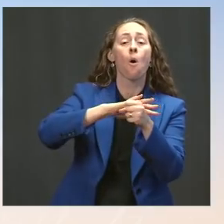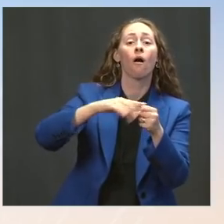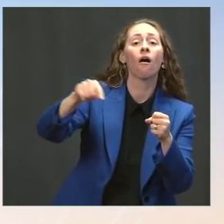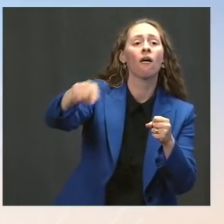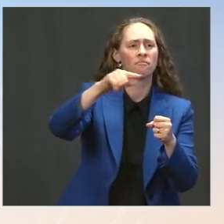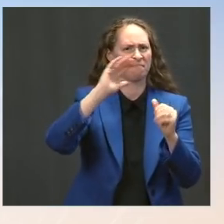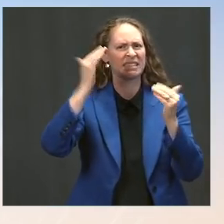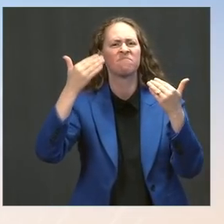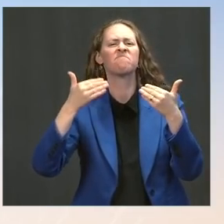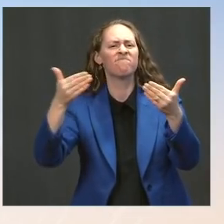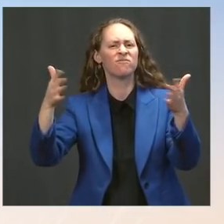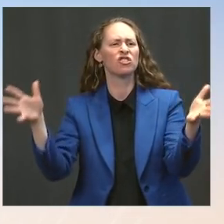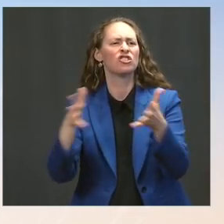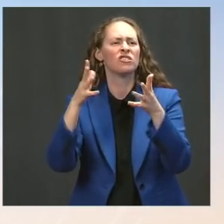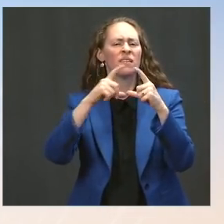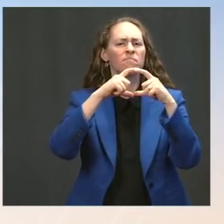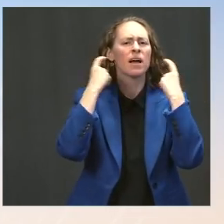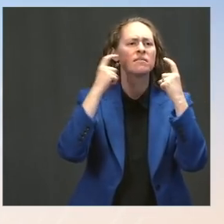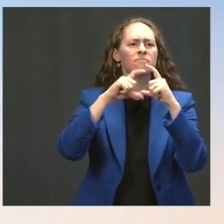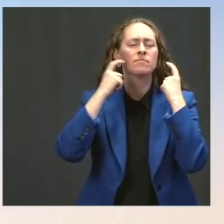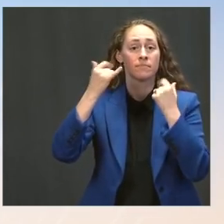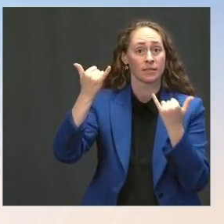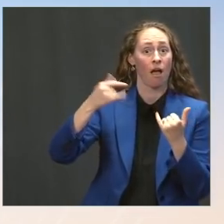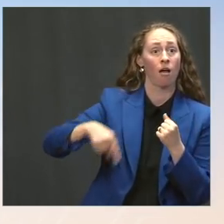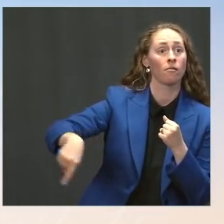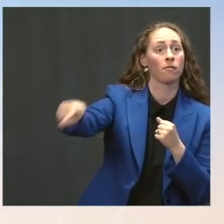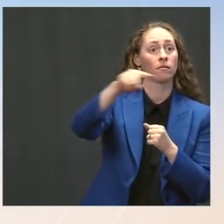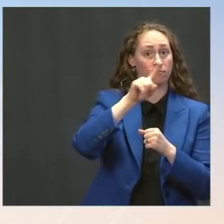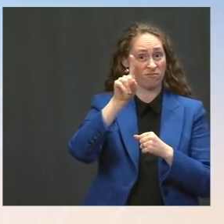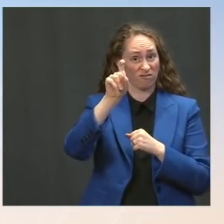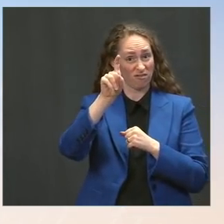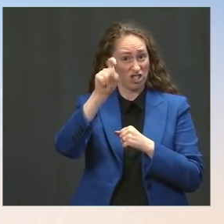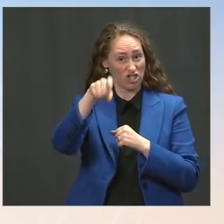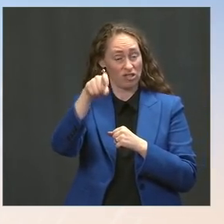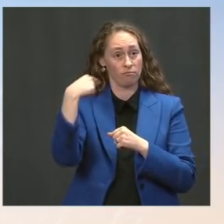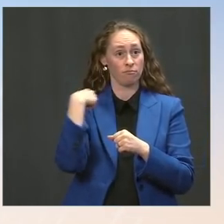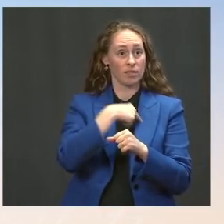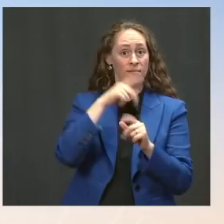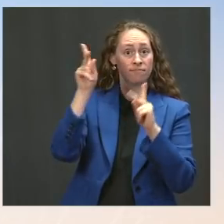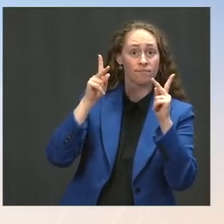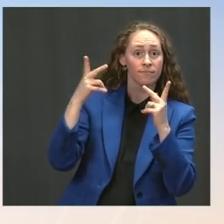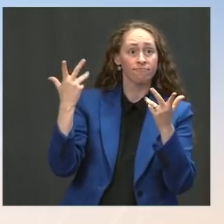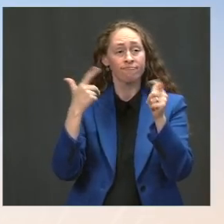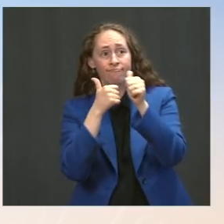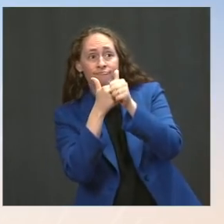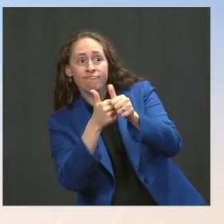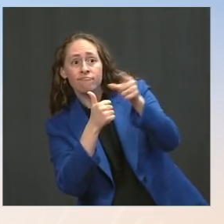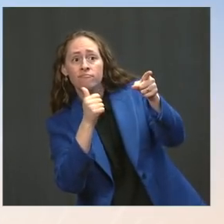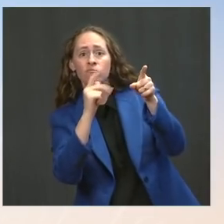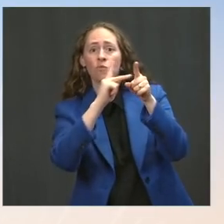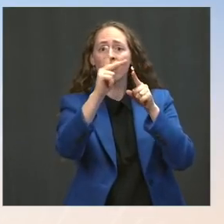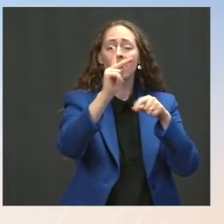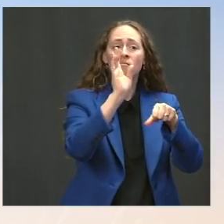looking to professional organizations, businesses, and local officials for guidance on what to do more